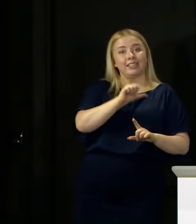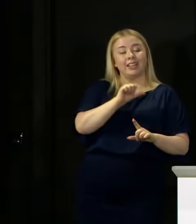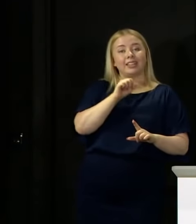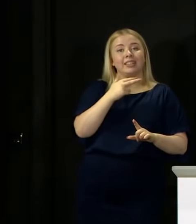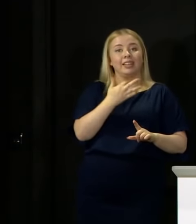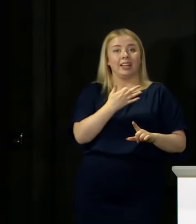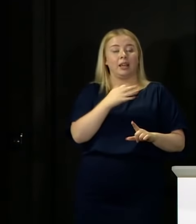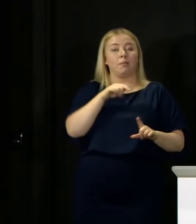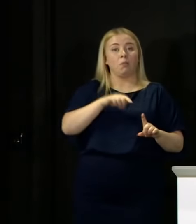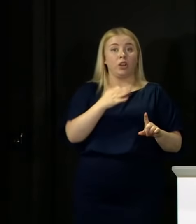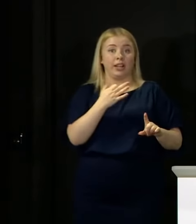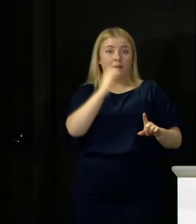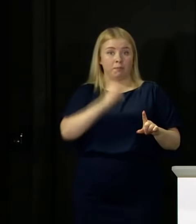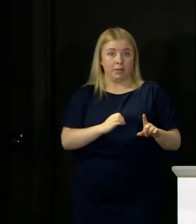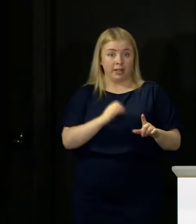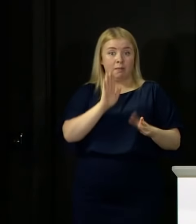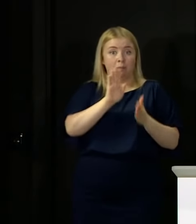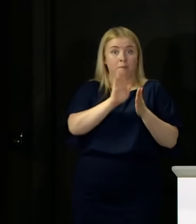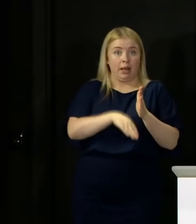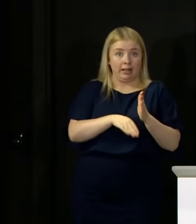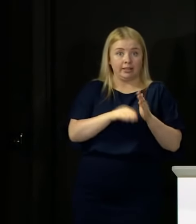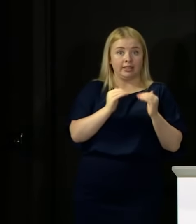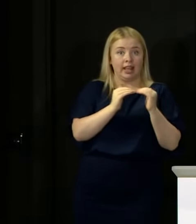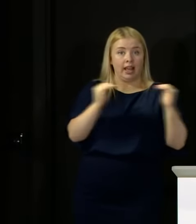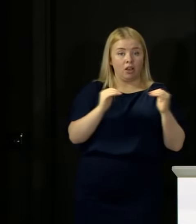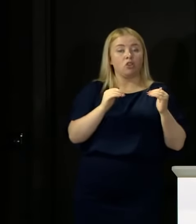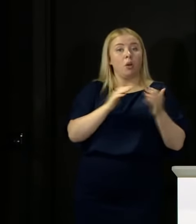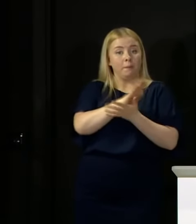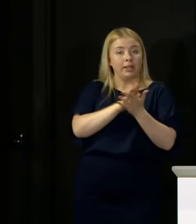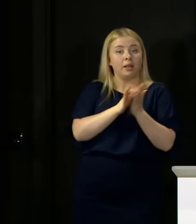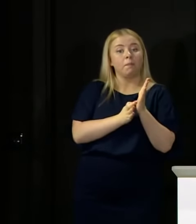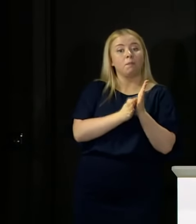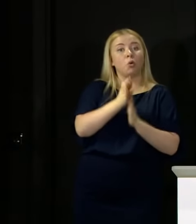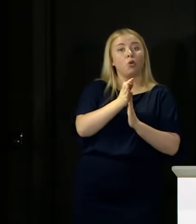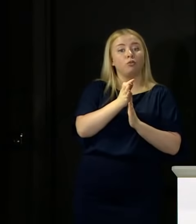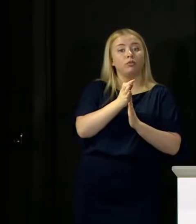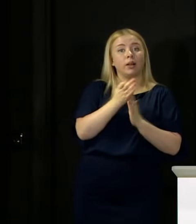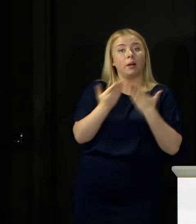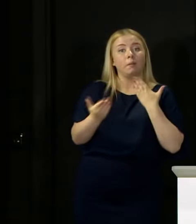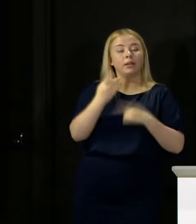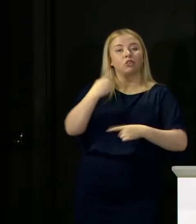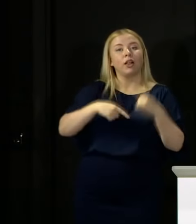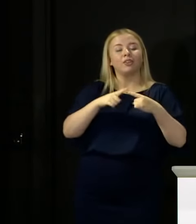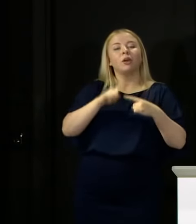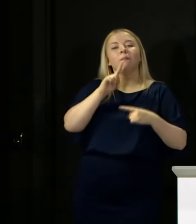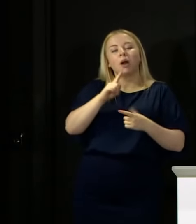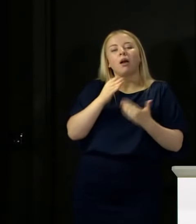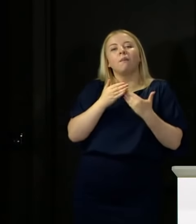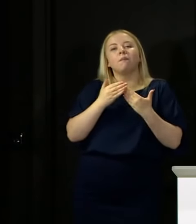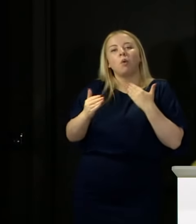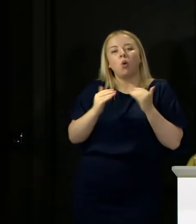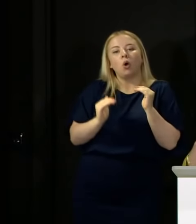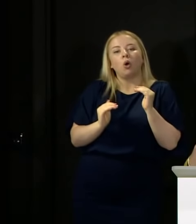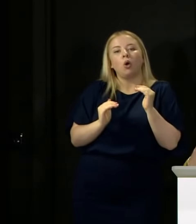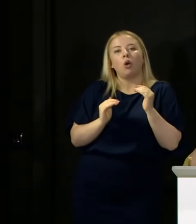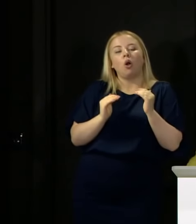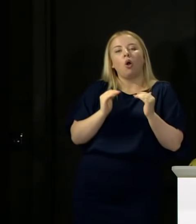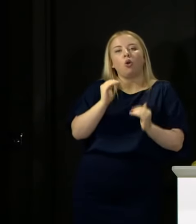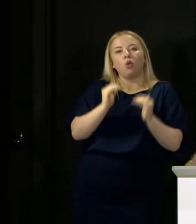so it is up on last year. But it is a level of increase that is more in line with what you would expect year on